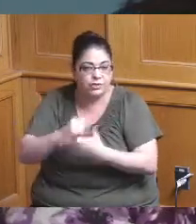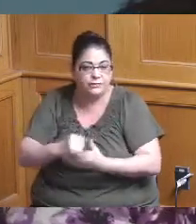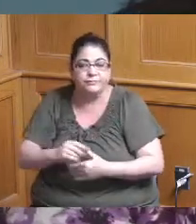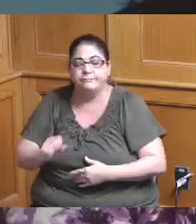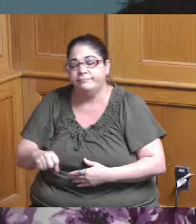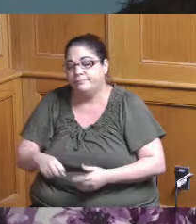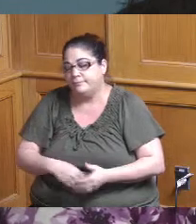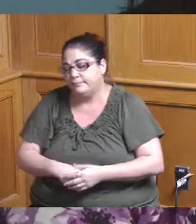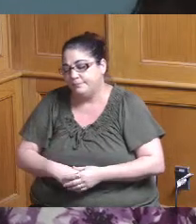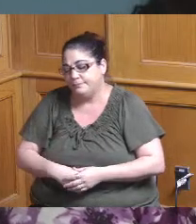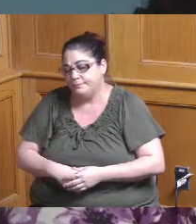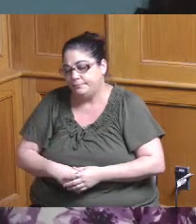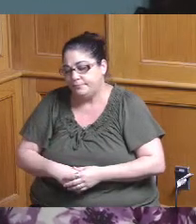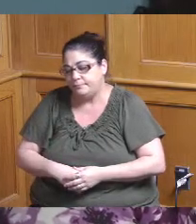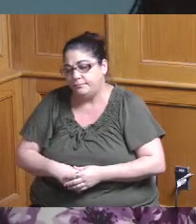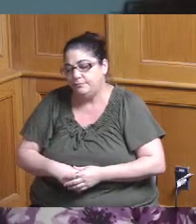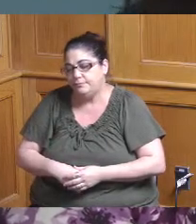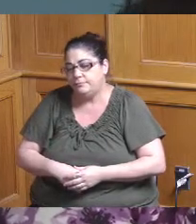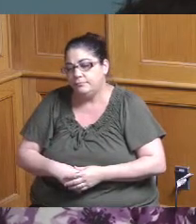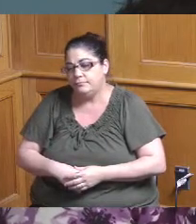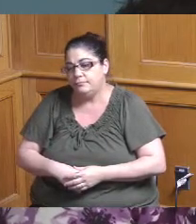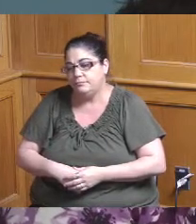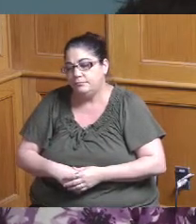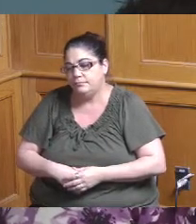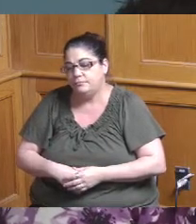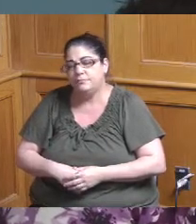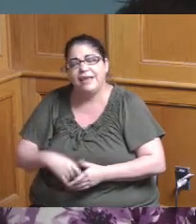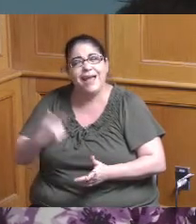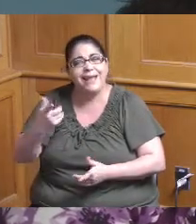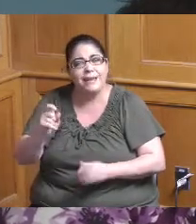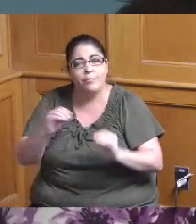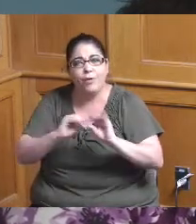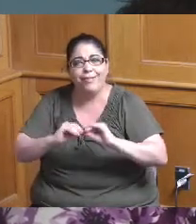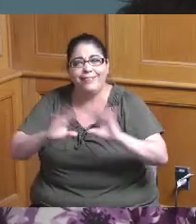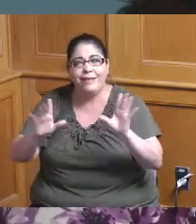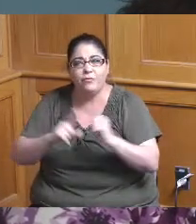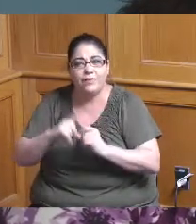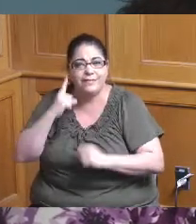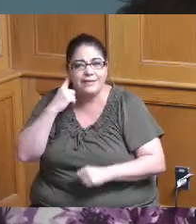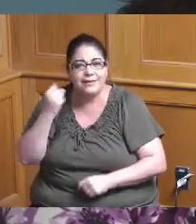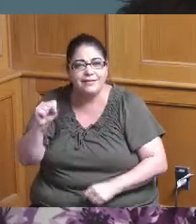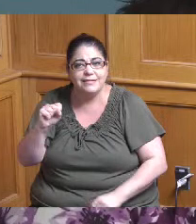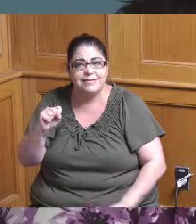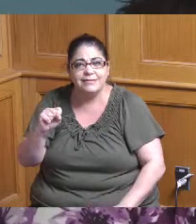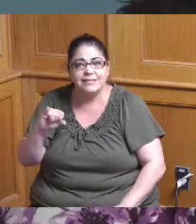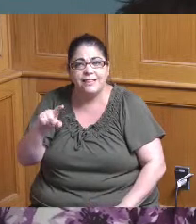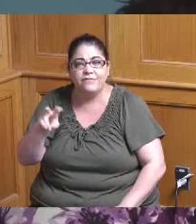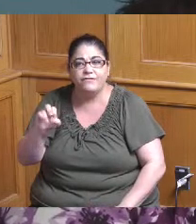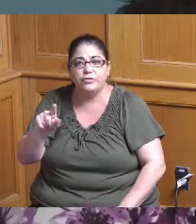the one in terms of can you give more clarity on the Silverton project I love the idea of the mix